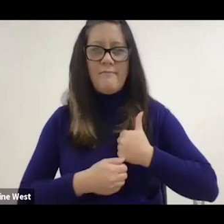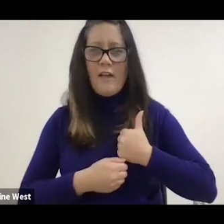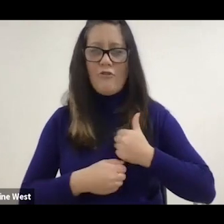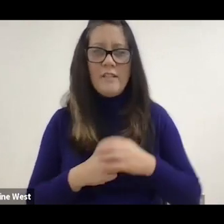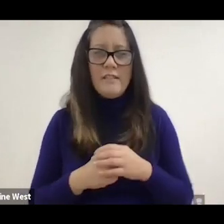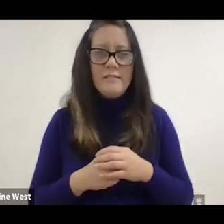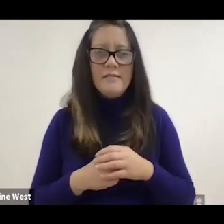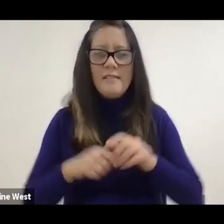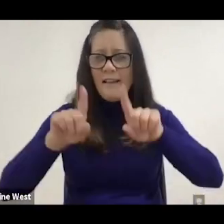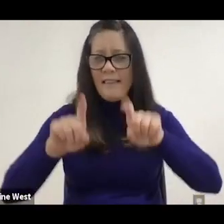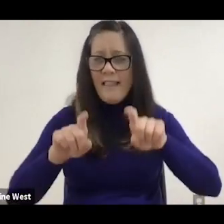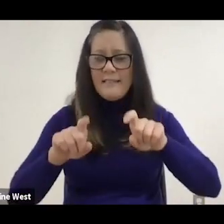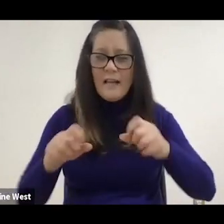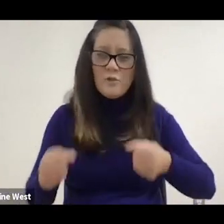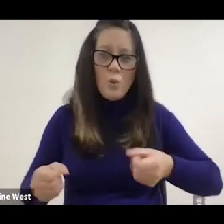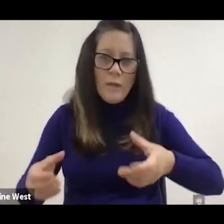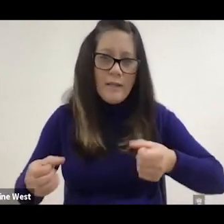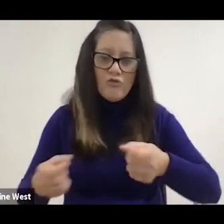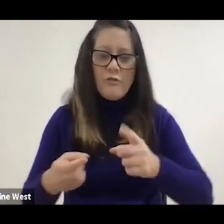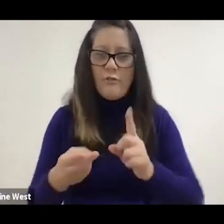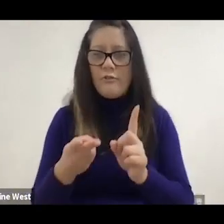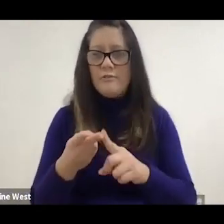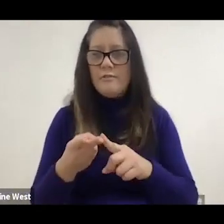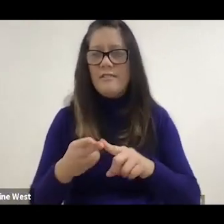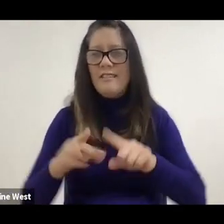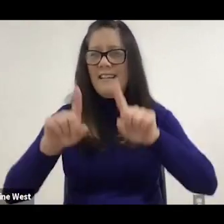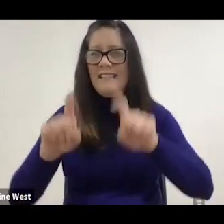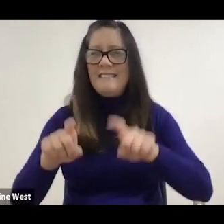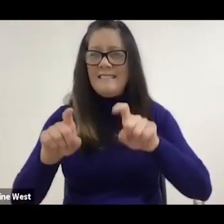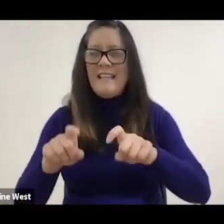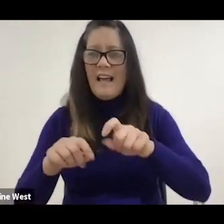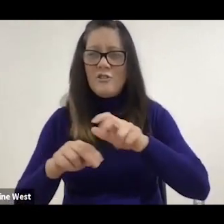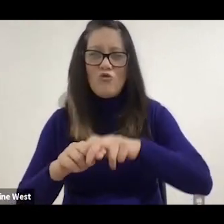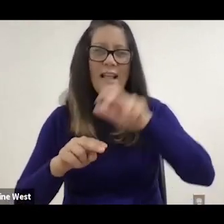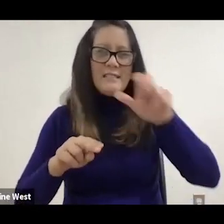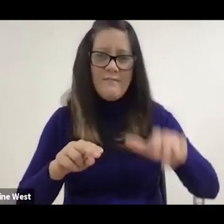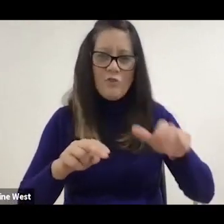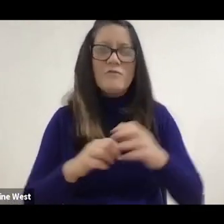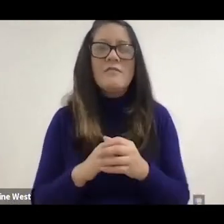way beyond the event they're testing wheelchairs or testing transfers. Things like that.